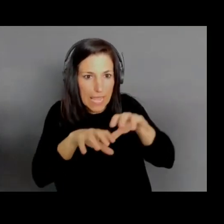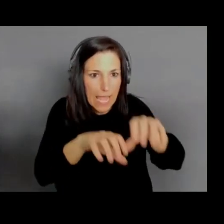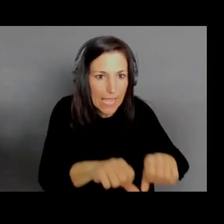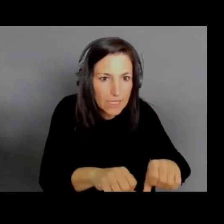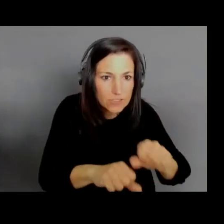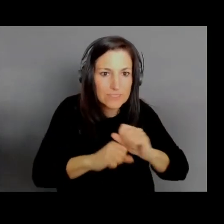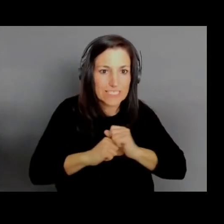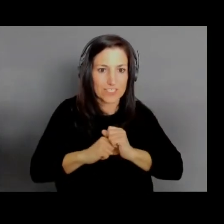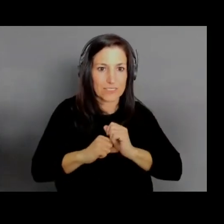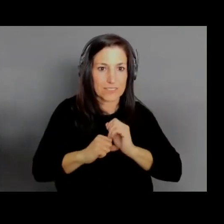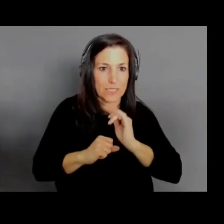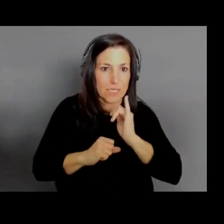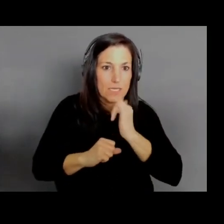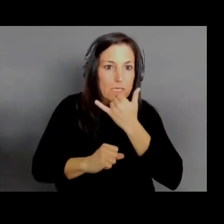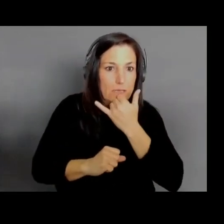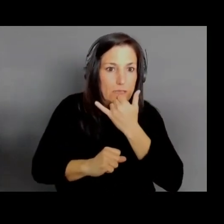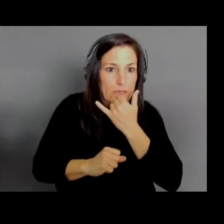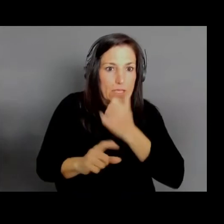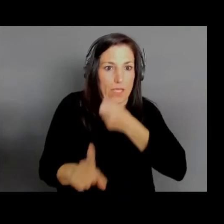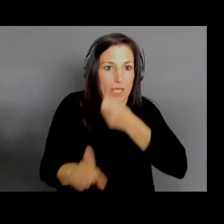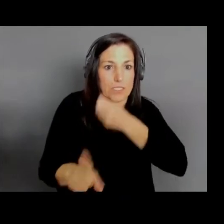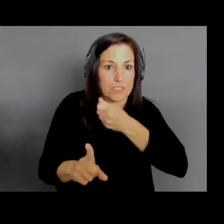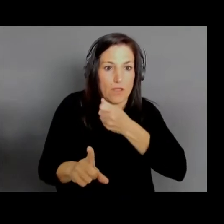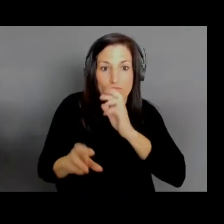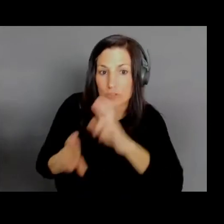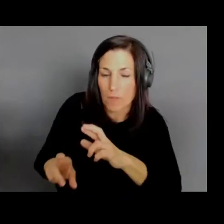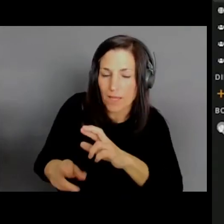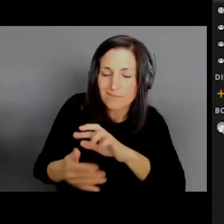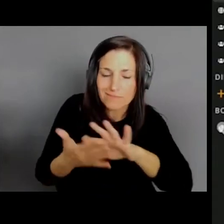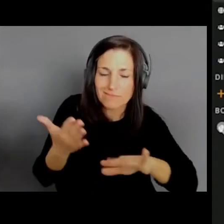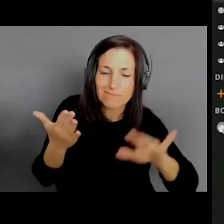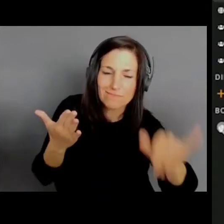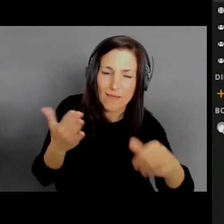So it's got all the things you see, like you can do emojis.